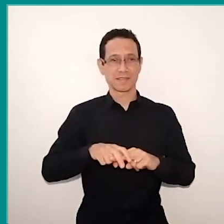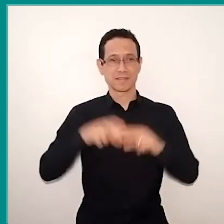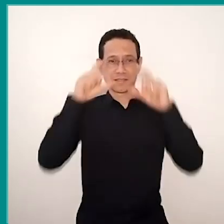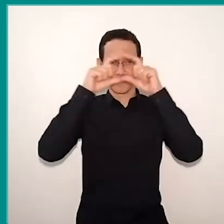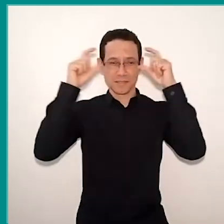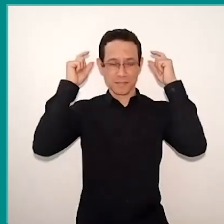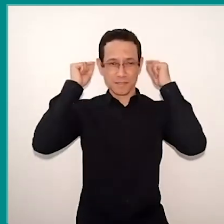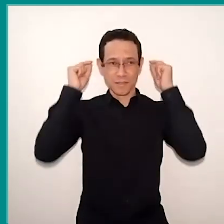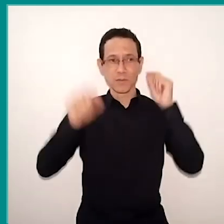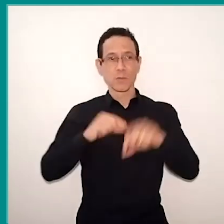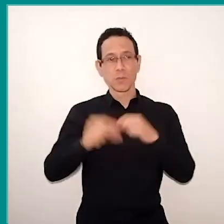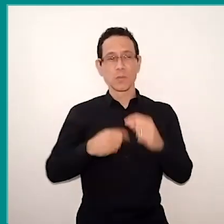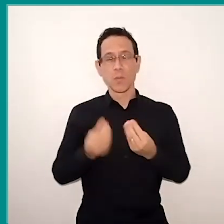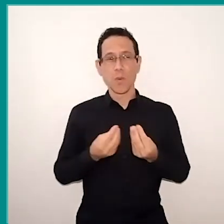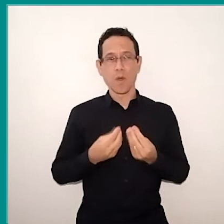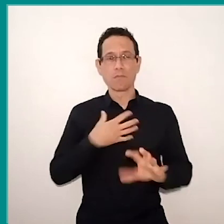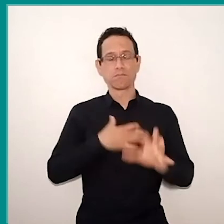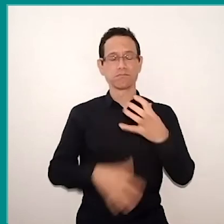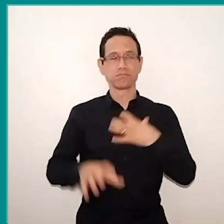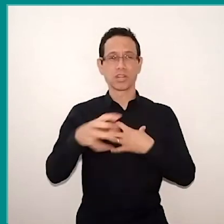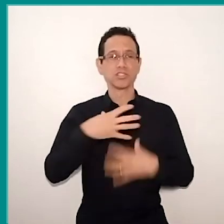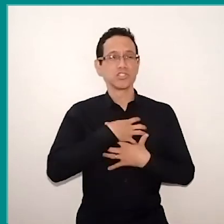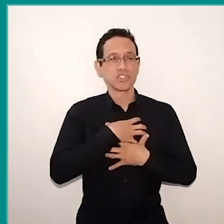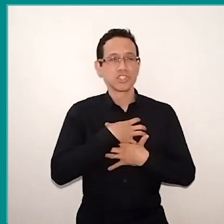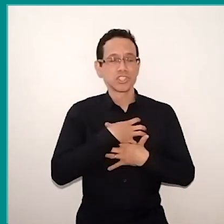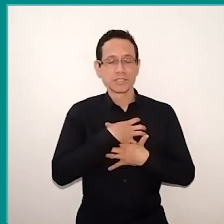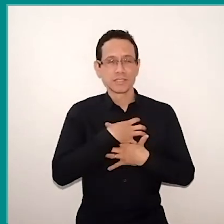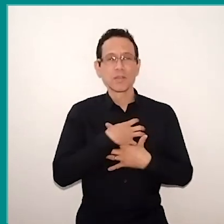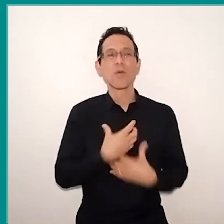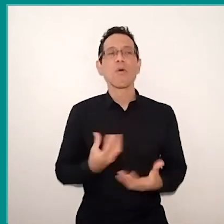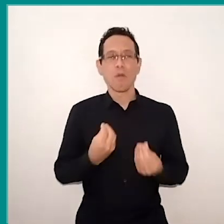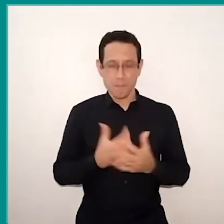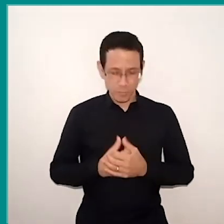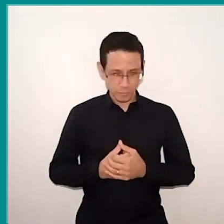to put yourself in the other's shoes. How do I read to a child blind? How does she feel?